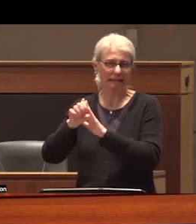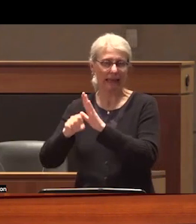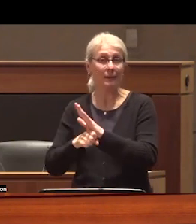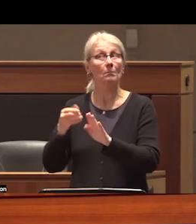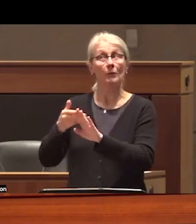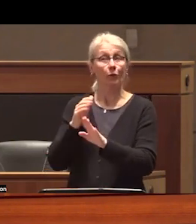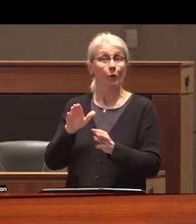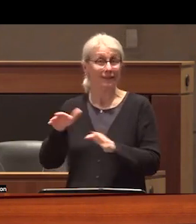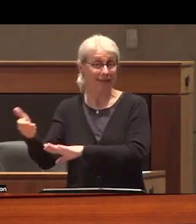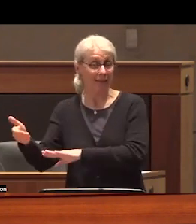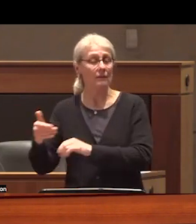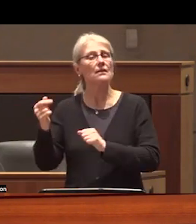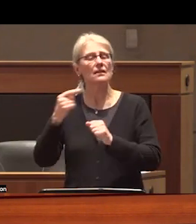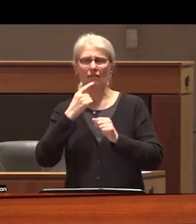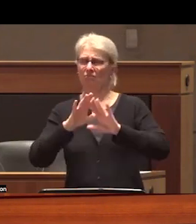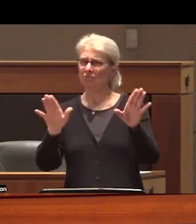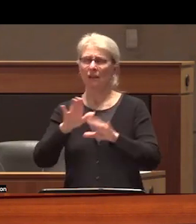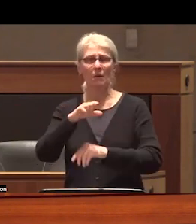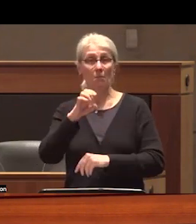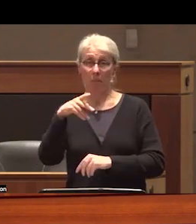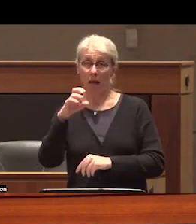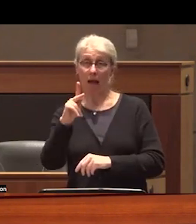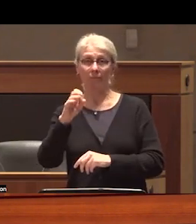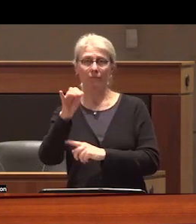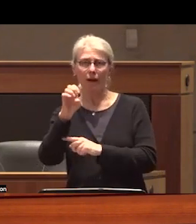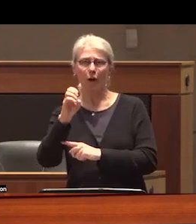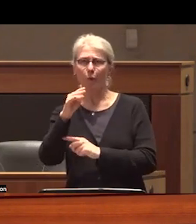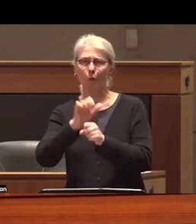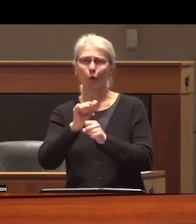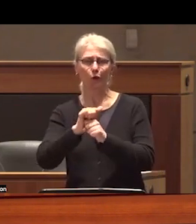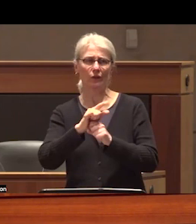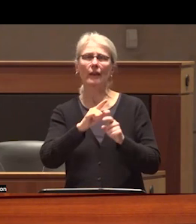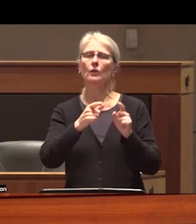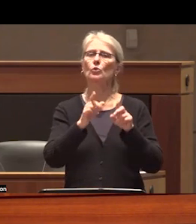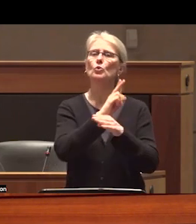Abarca credibly alleged that black fire workers were acting as shock troops against protesters he